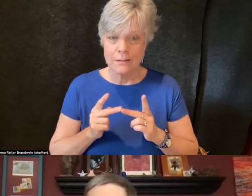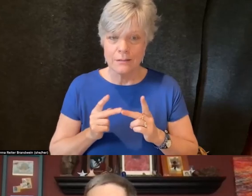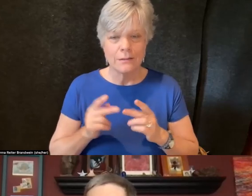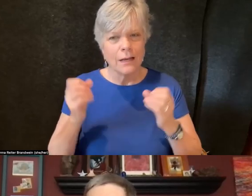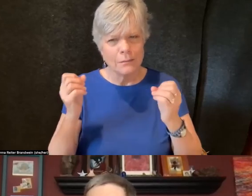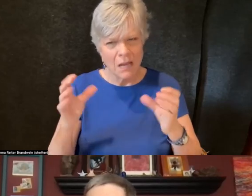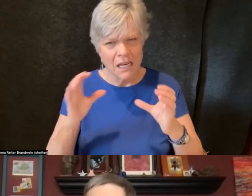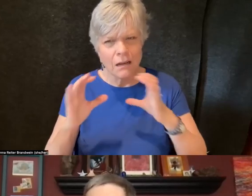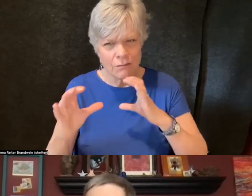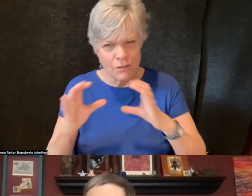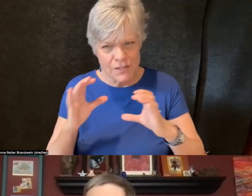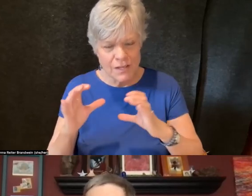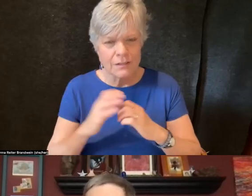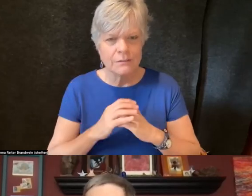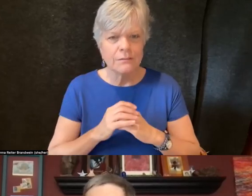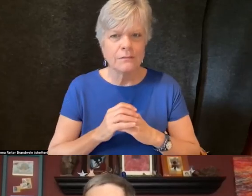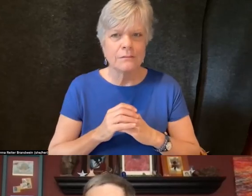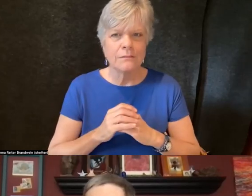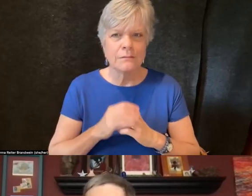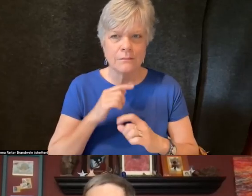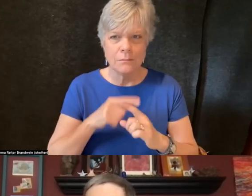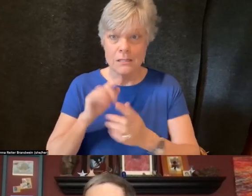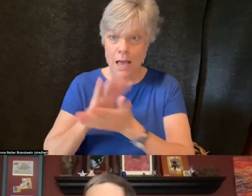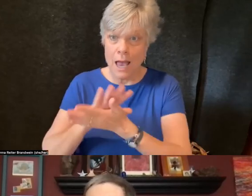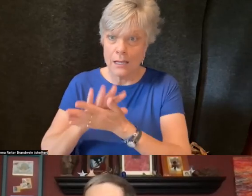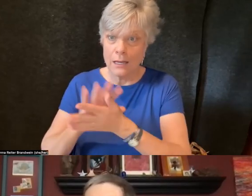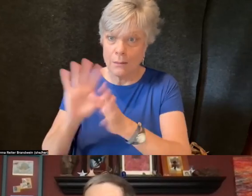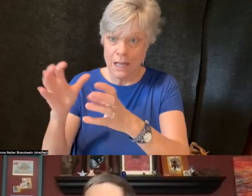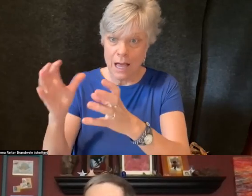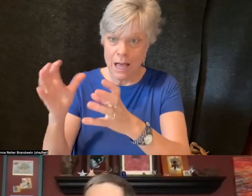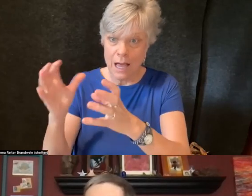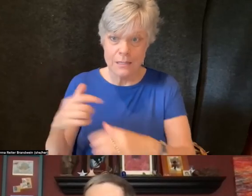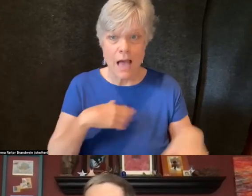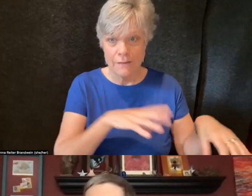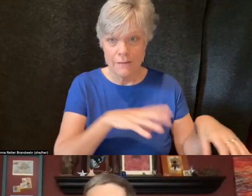and academic classes I've taken in the past